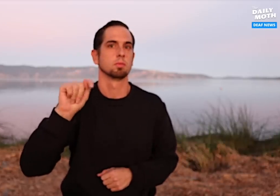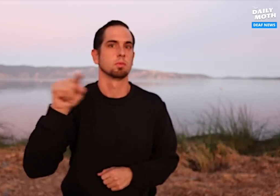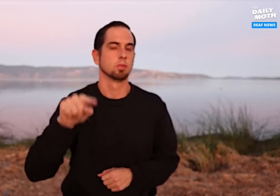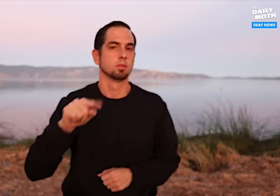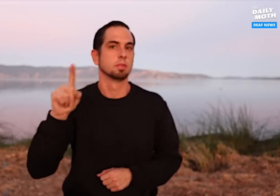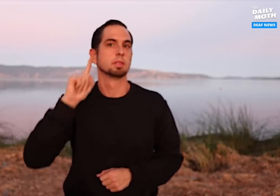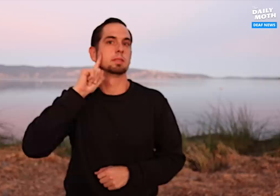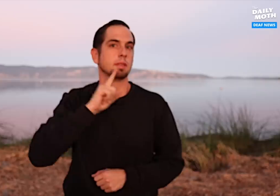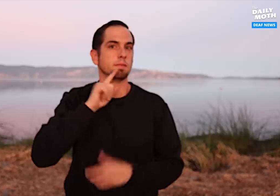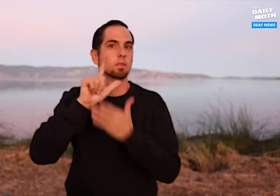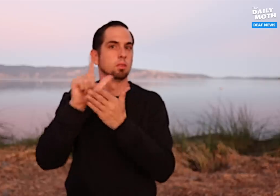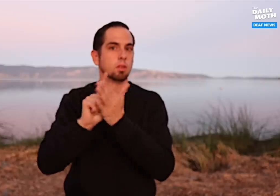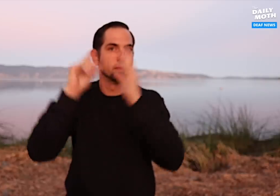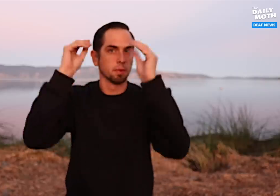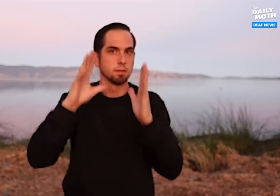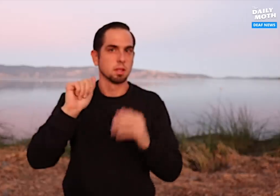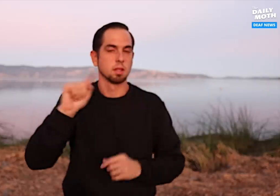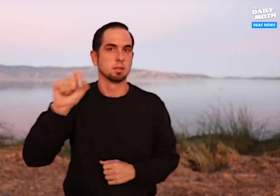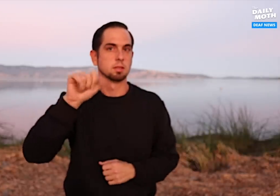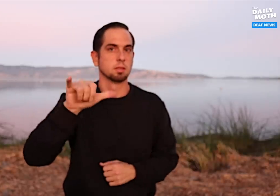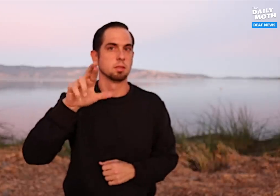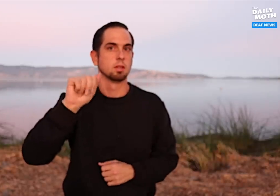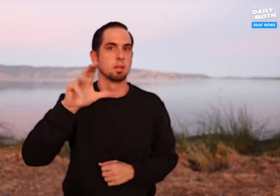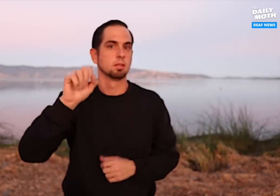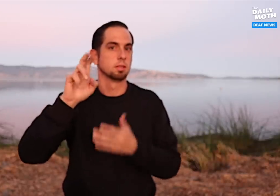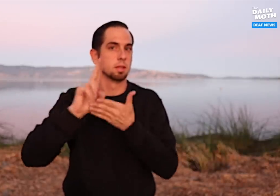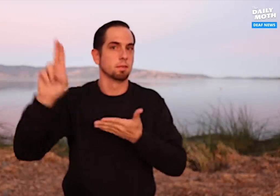a deaf law professor at Syracuse University?